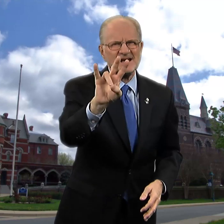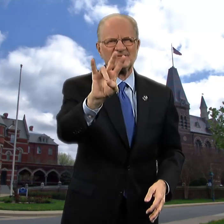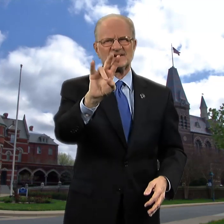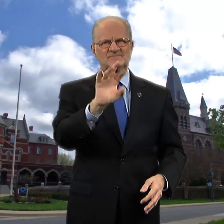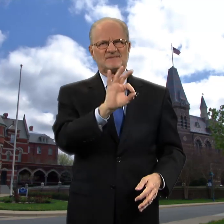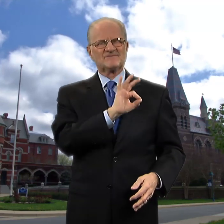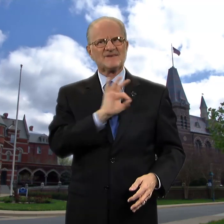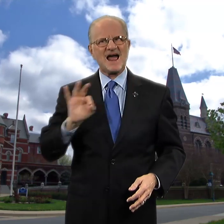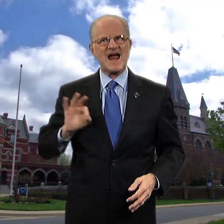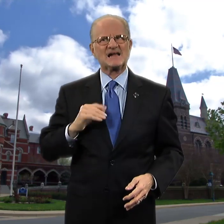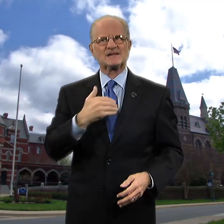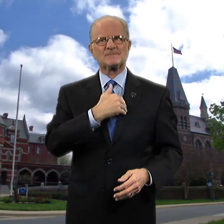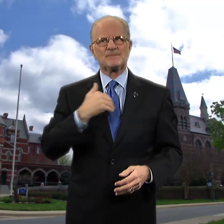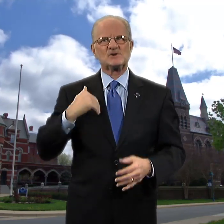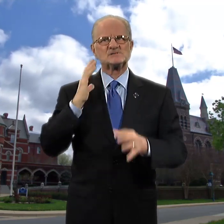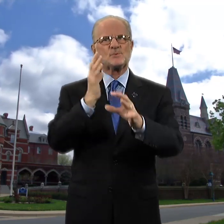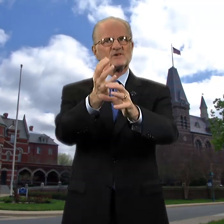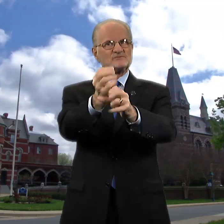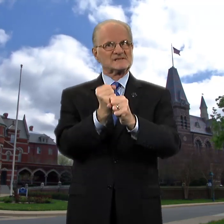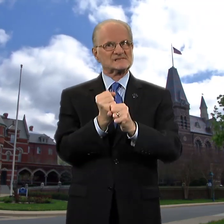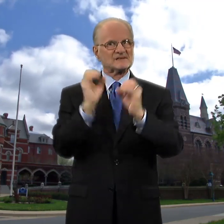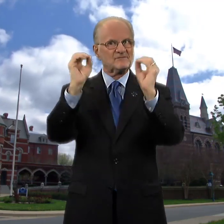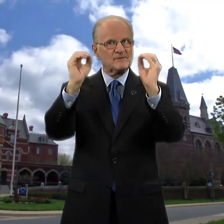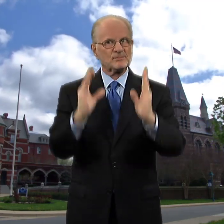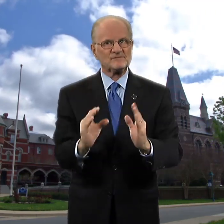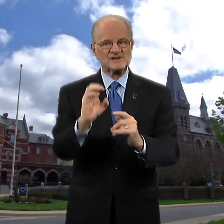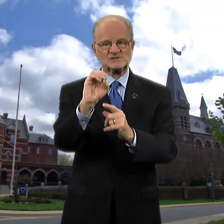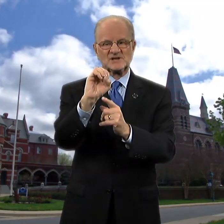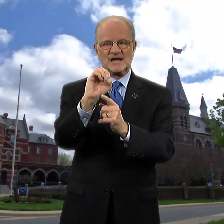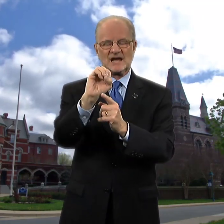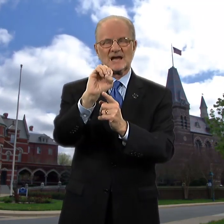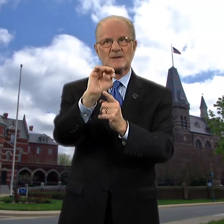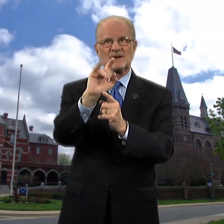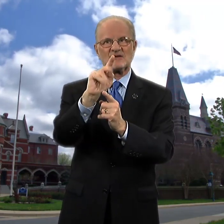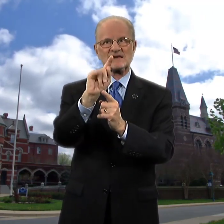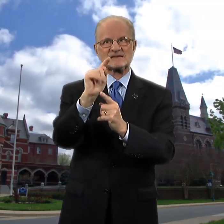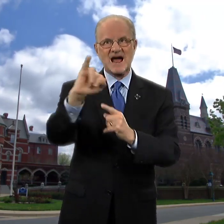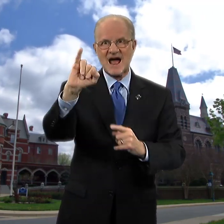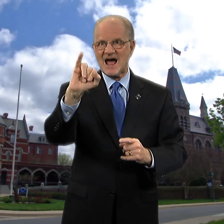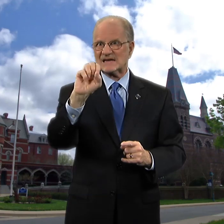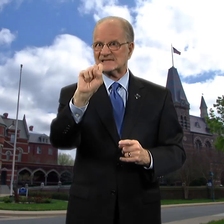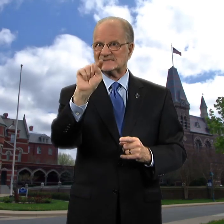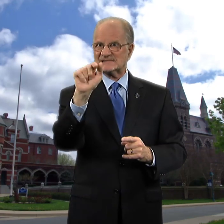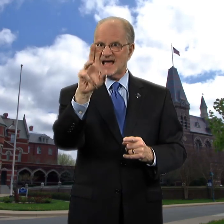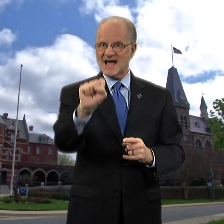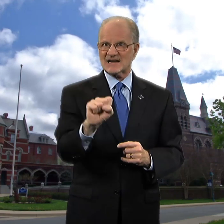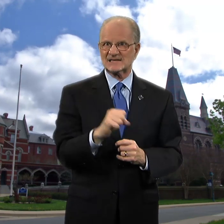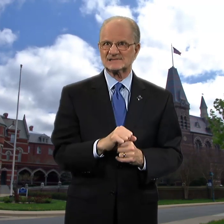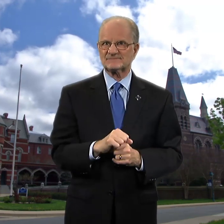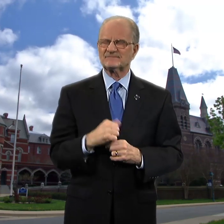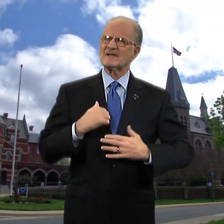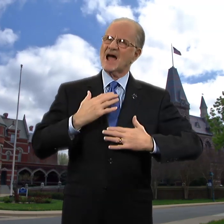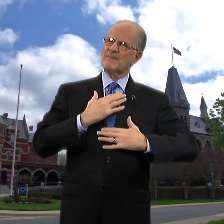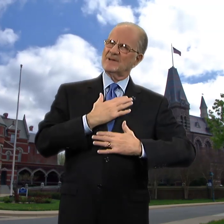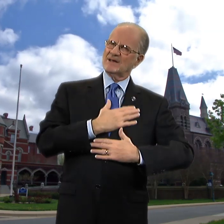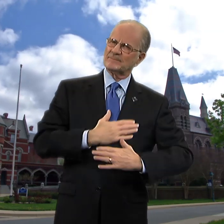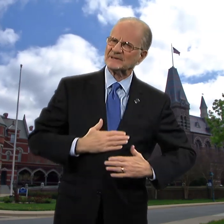will receive professor emeriti status.